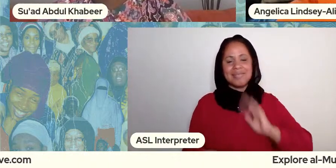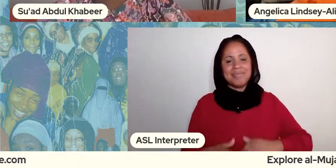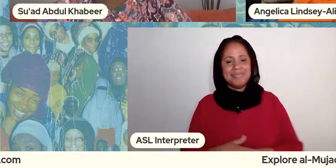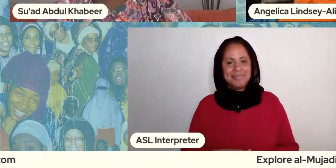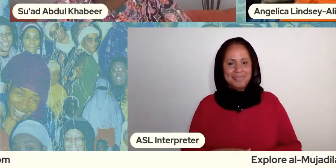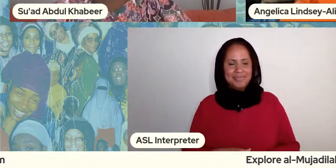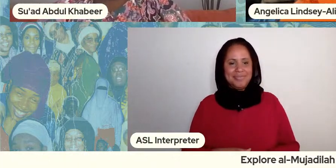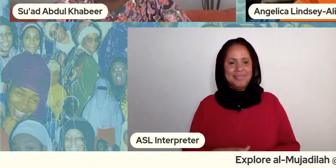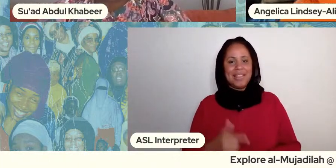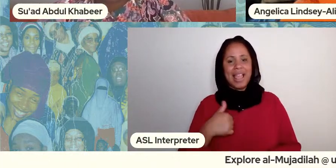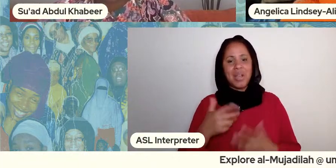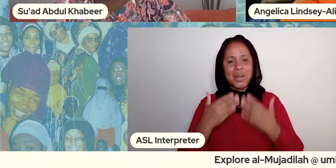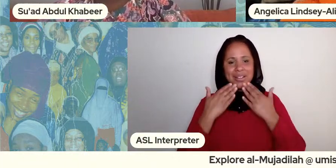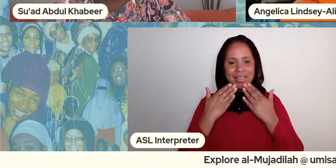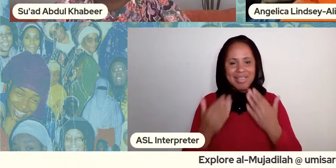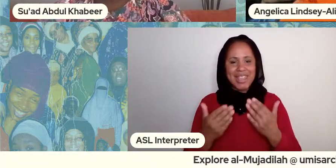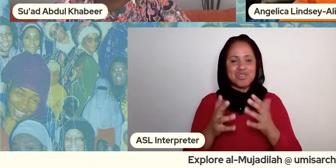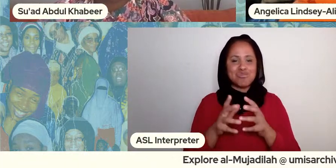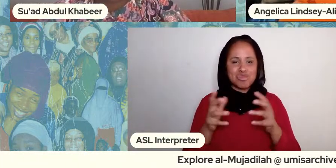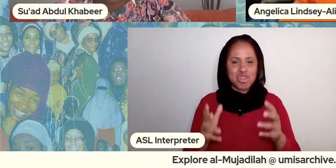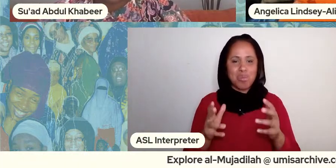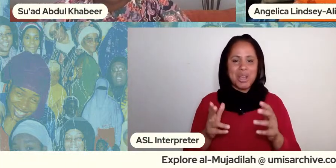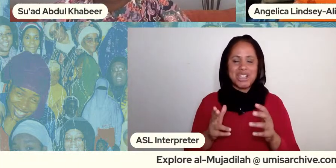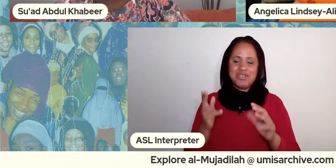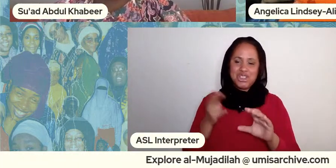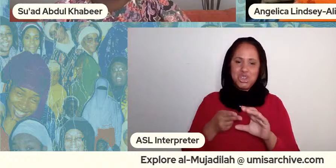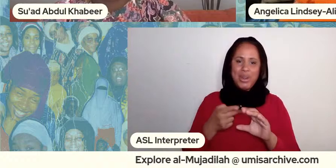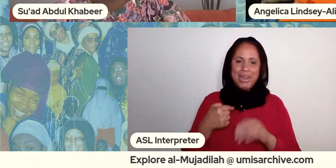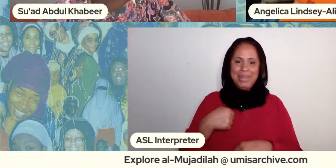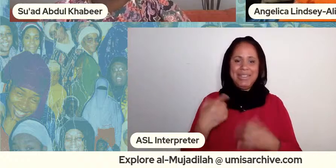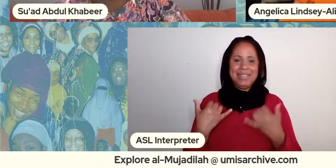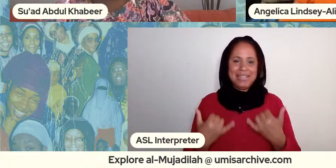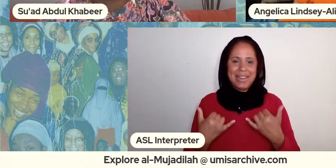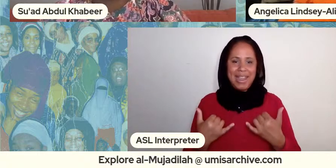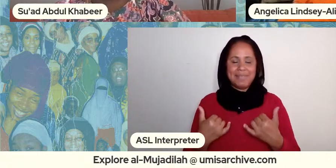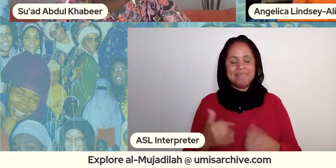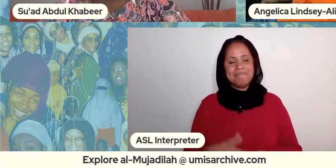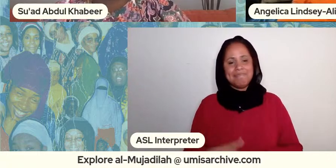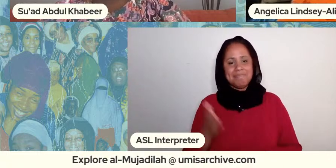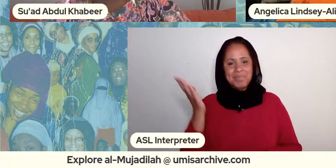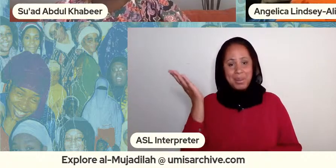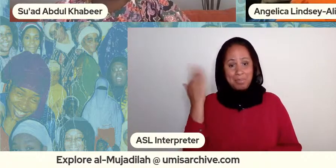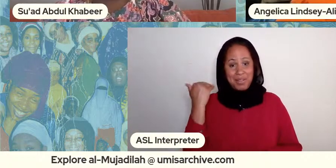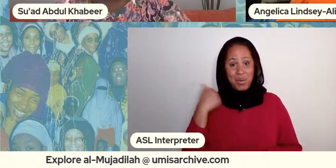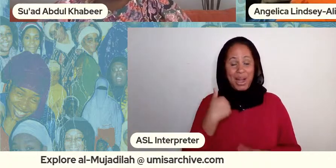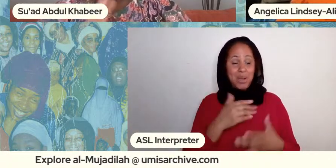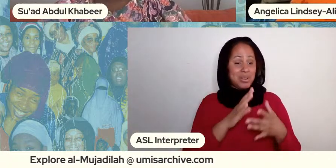i want to thank you so much for joining me today you know i was telling um someone i don't think it